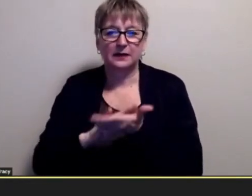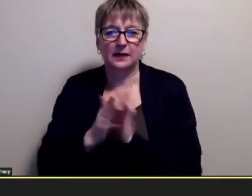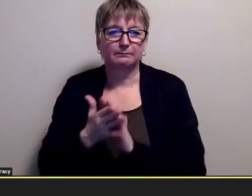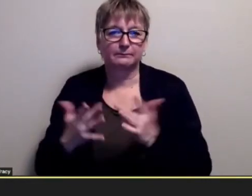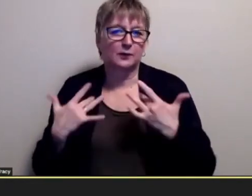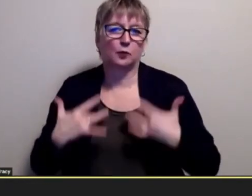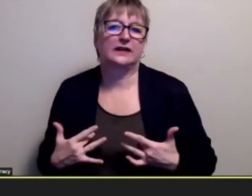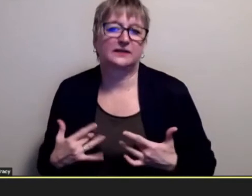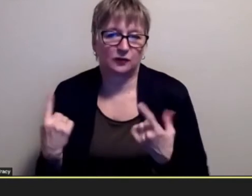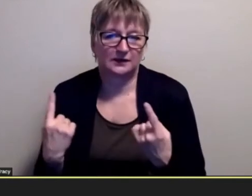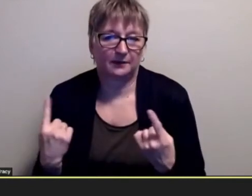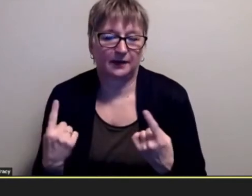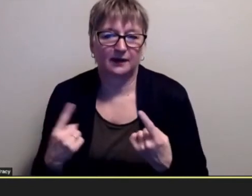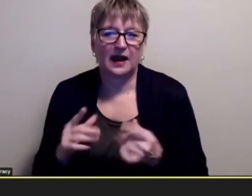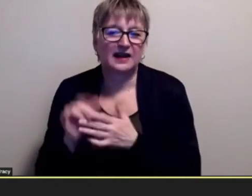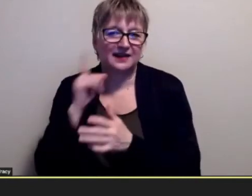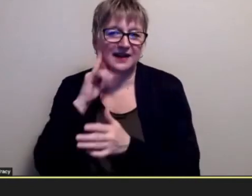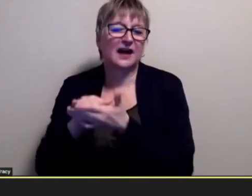well that's why they never really had that talk with me